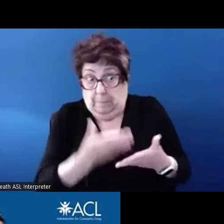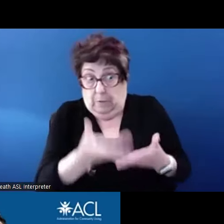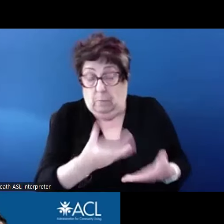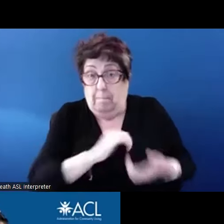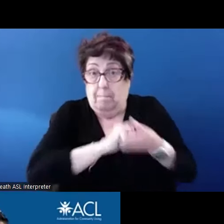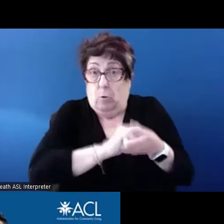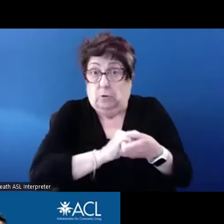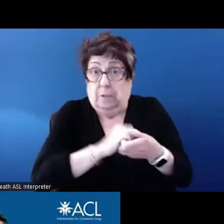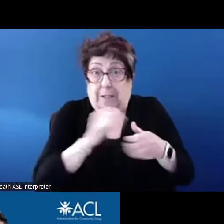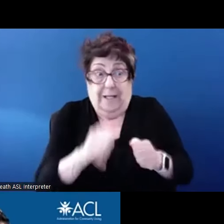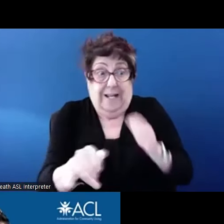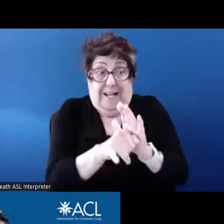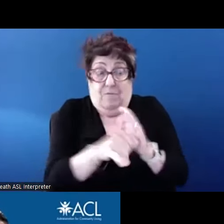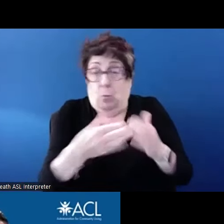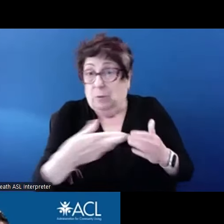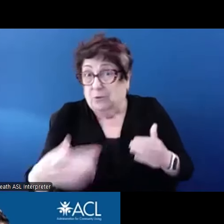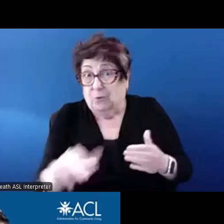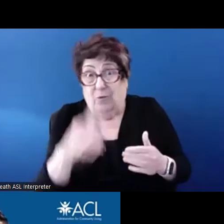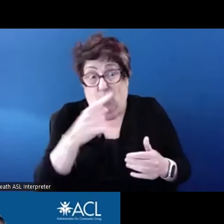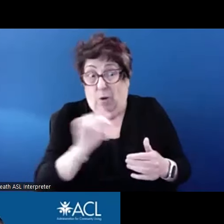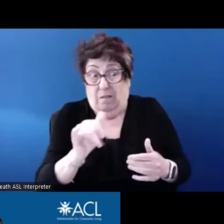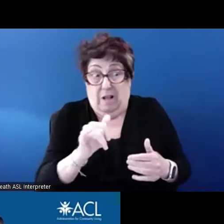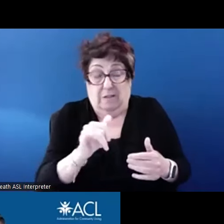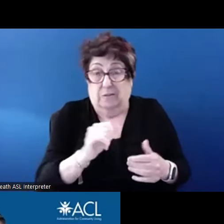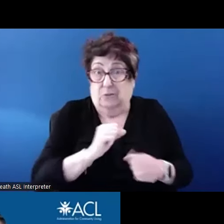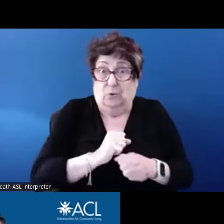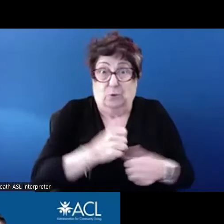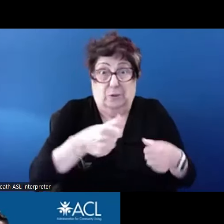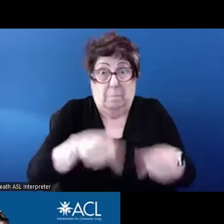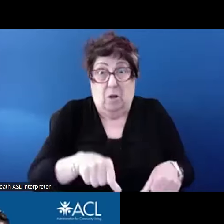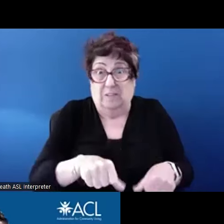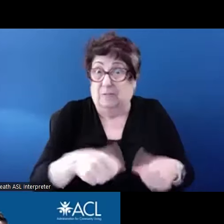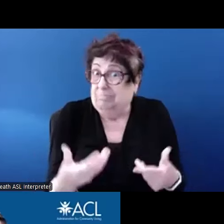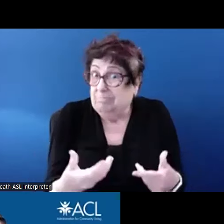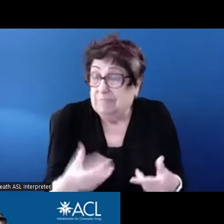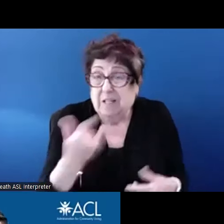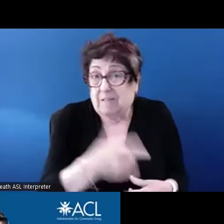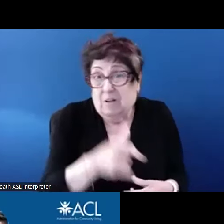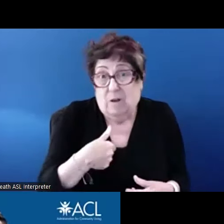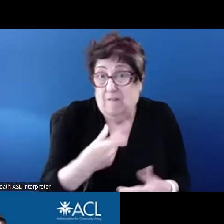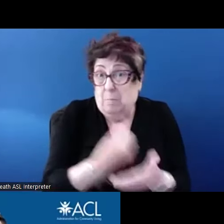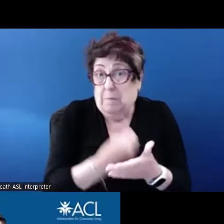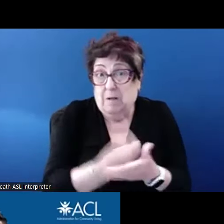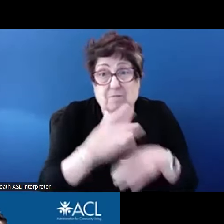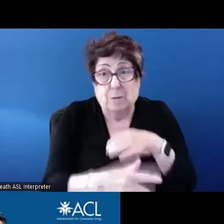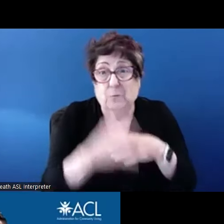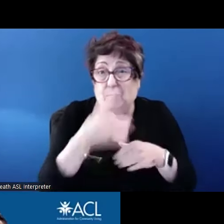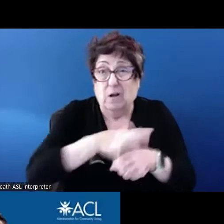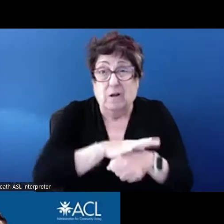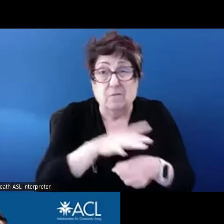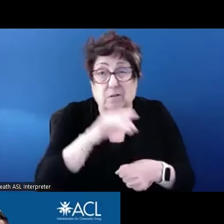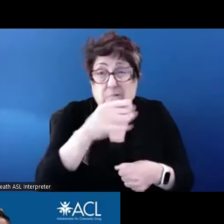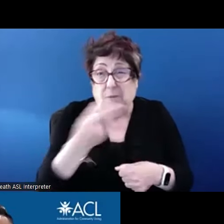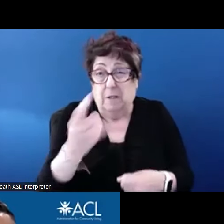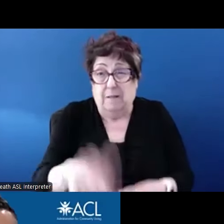like security deposit assistance when the PJ doesn't have funds to cover something like that.